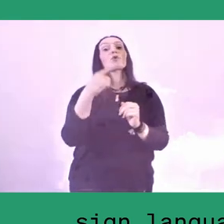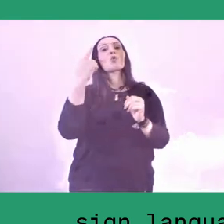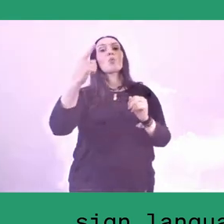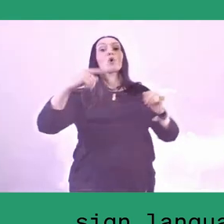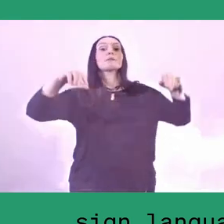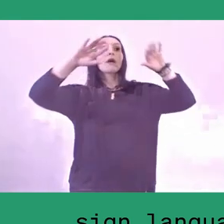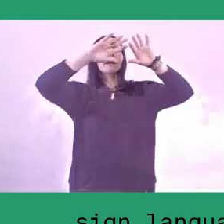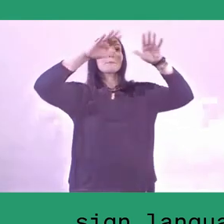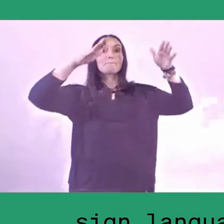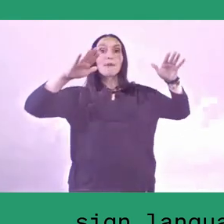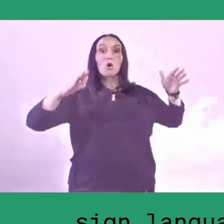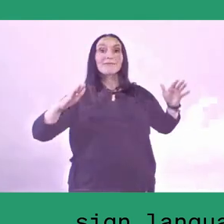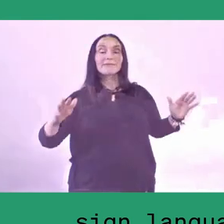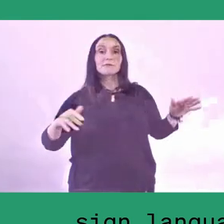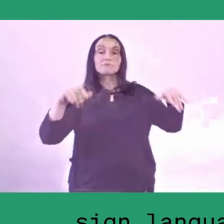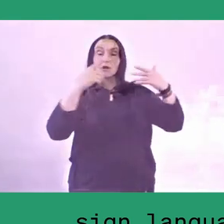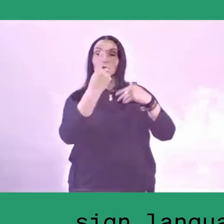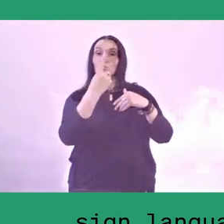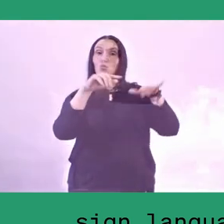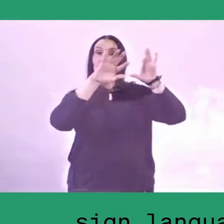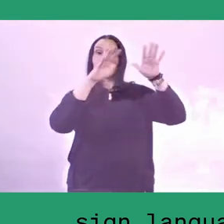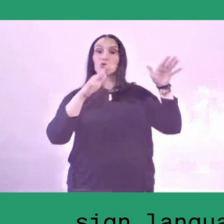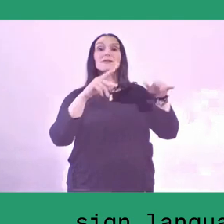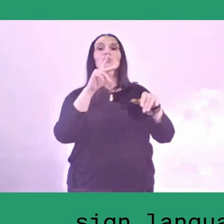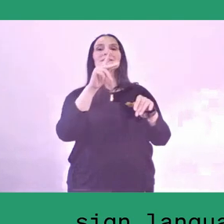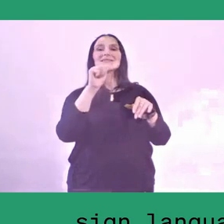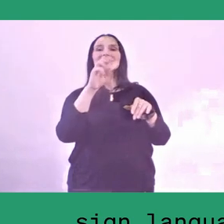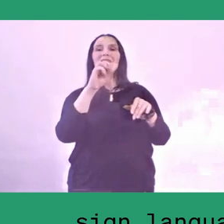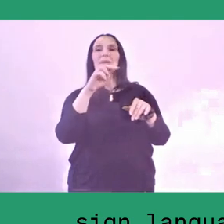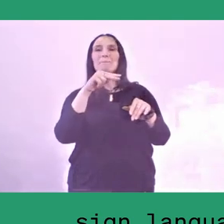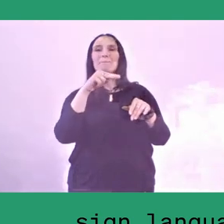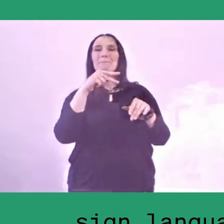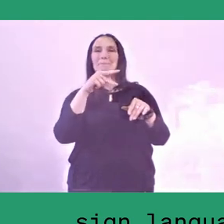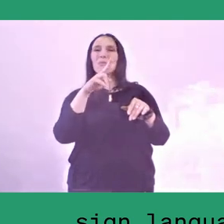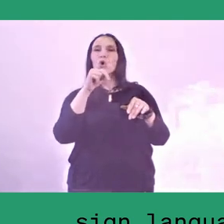The kampung is between these two karst mountains, very beautiful.